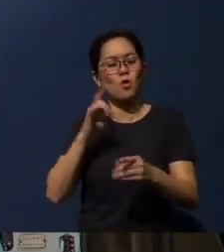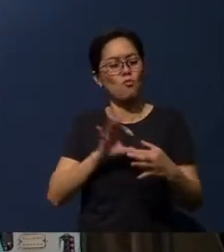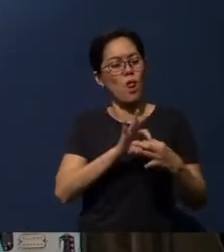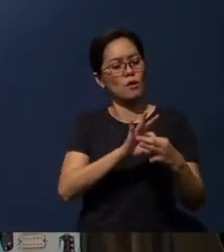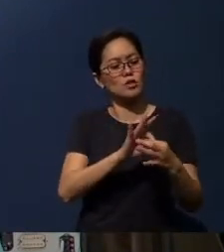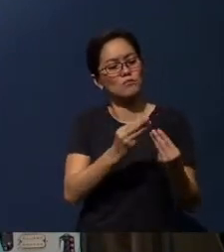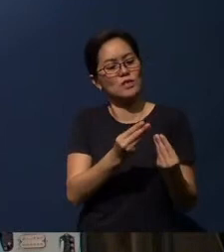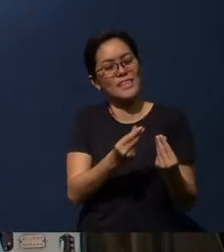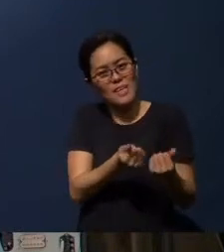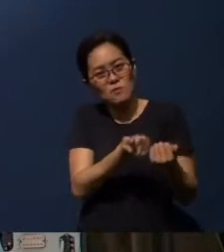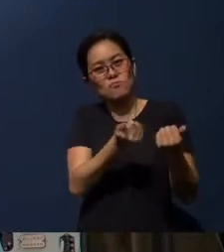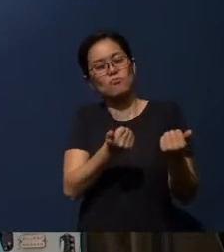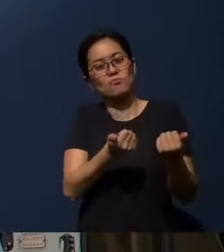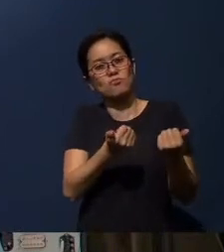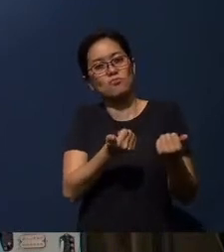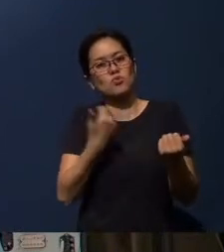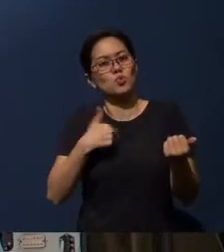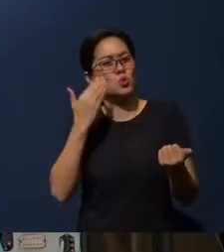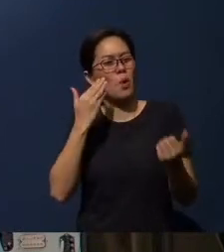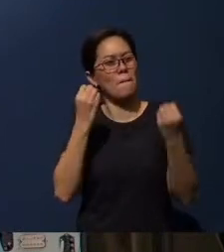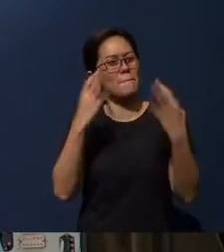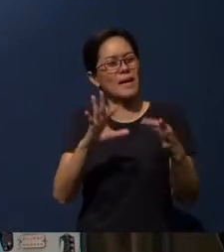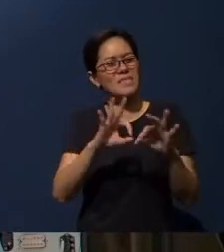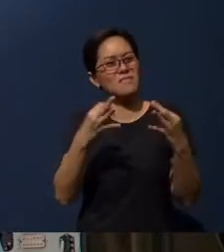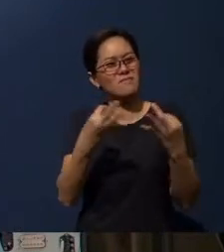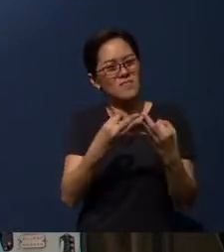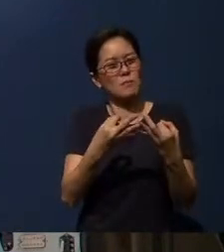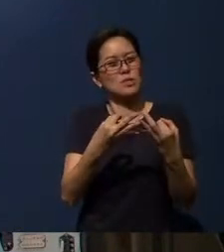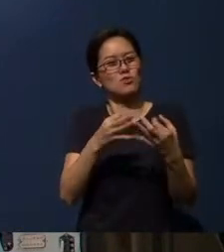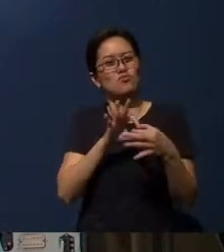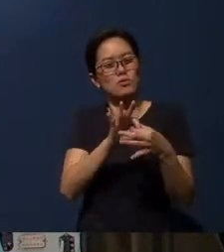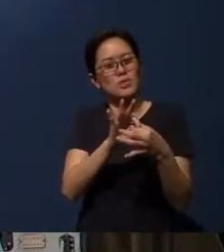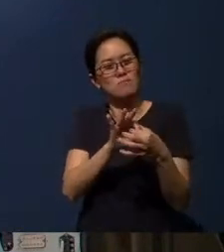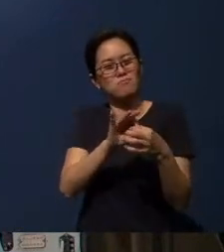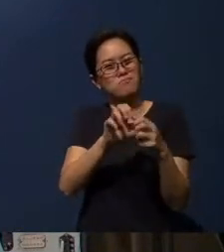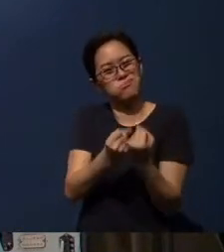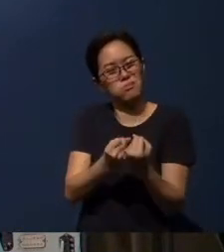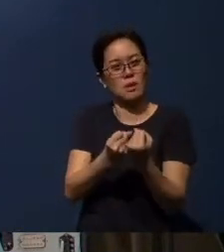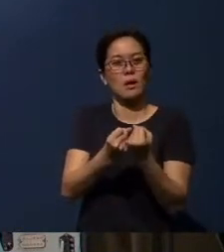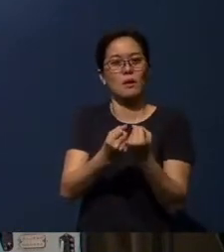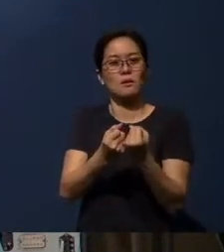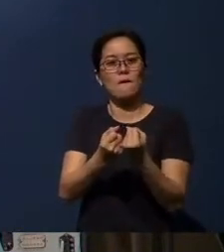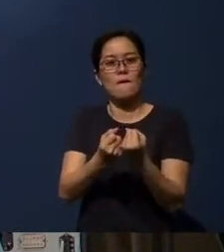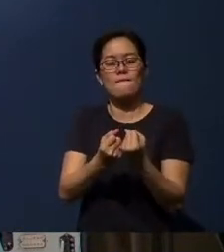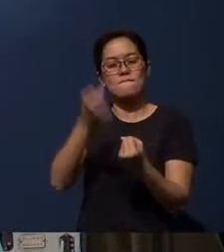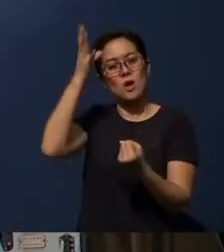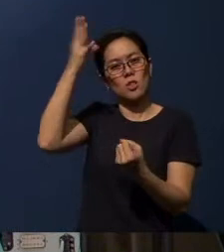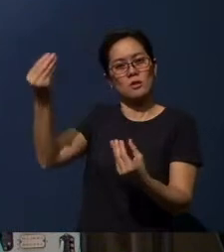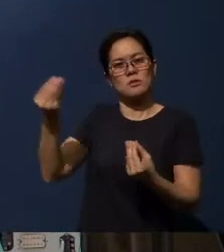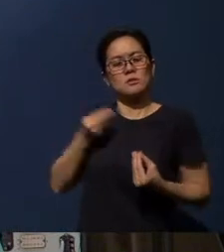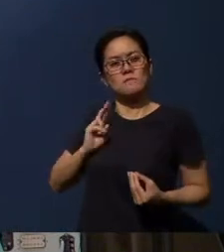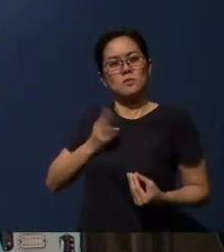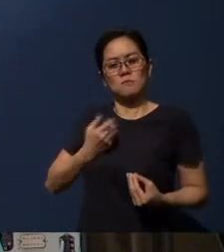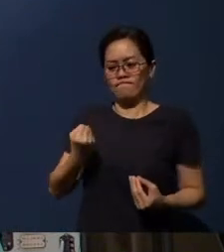As we know, many families’ relationships are fragmented. Father, give us the boldness to witness and show Your love